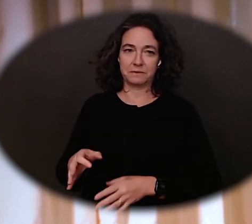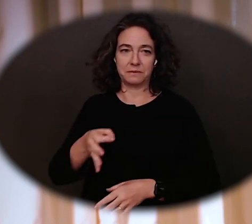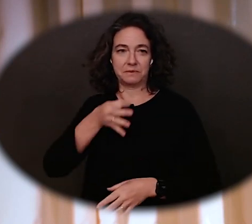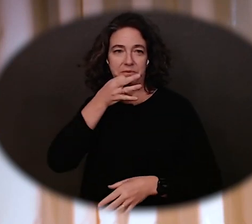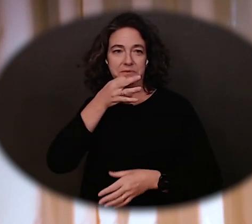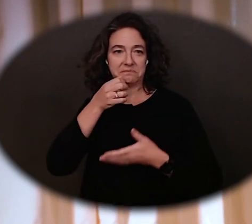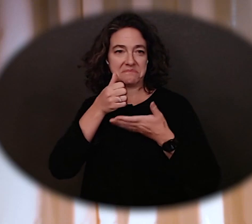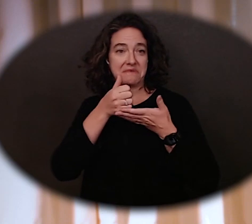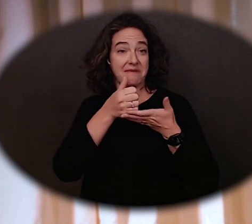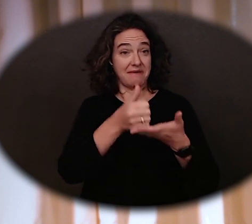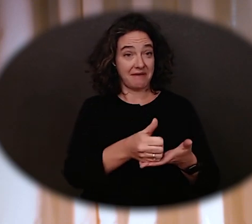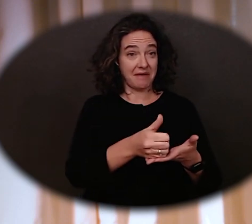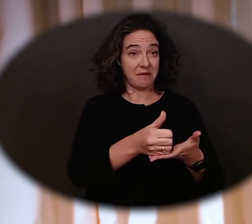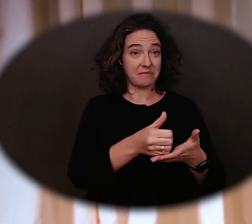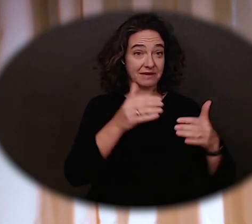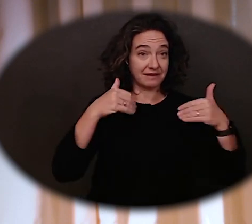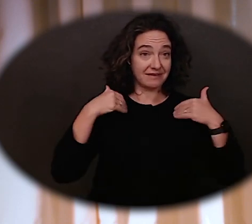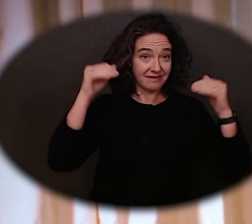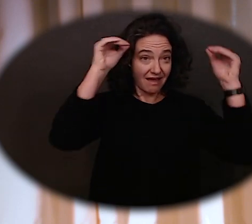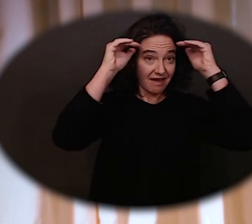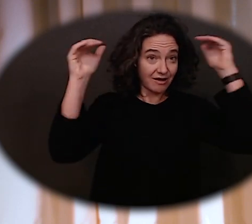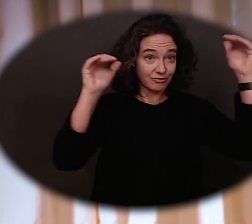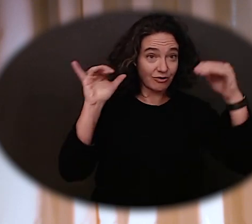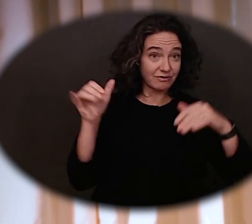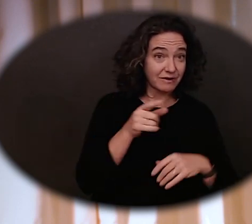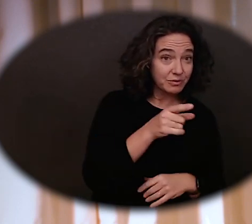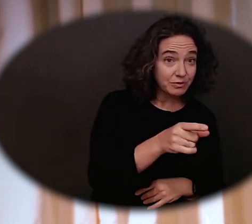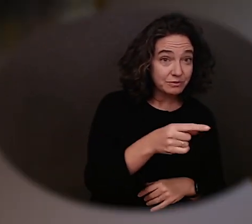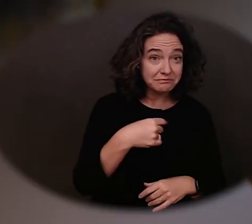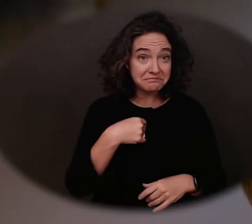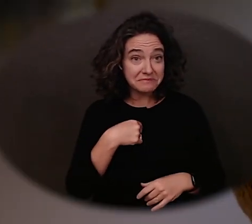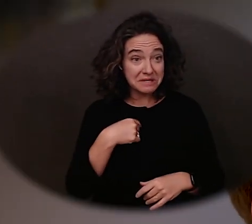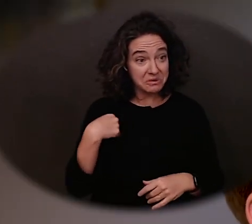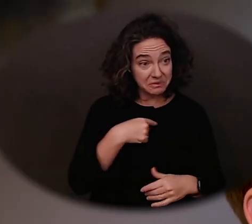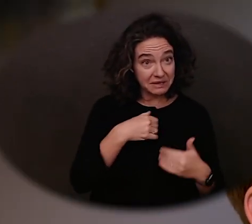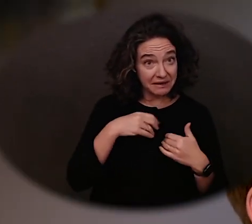in helping young adults like you and me with disabilities. They help young adults